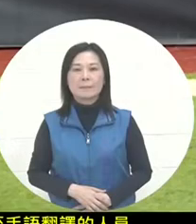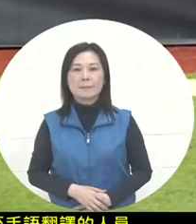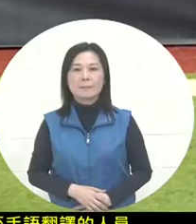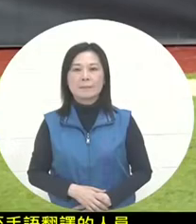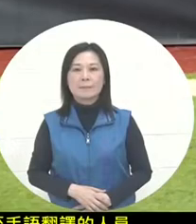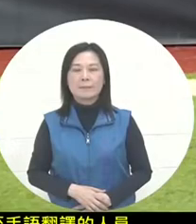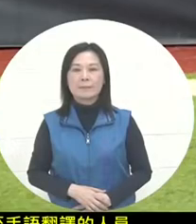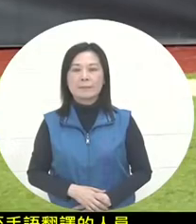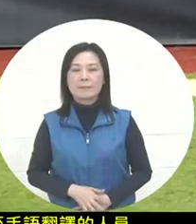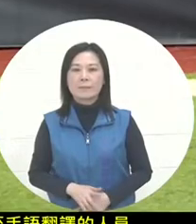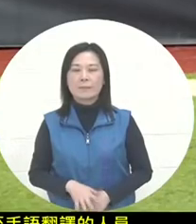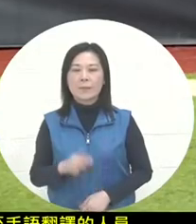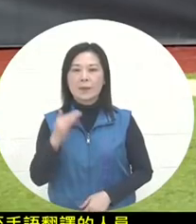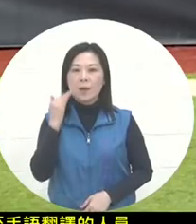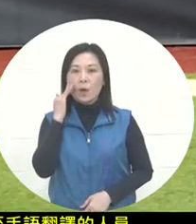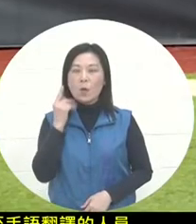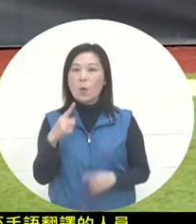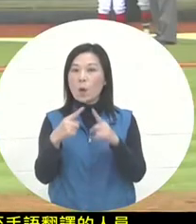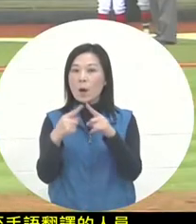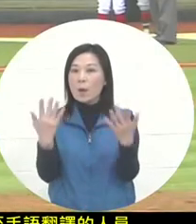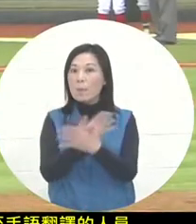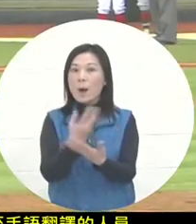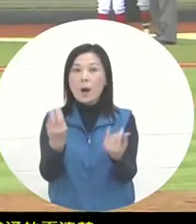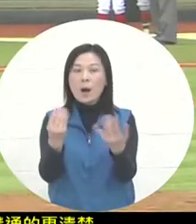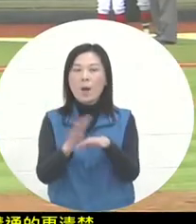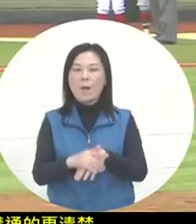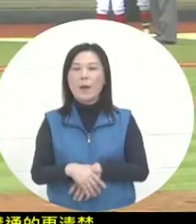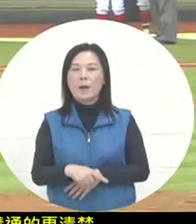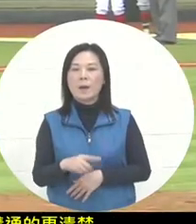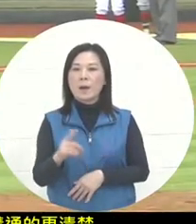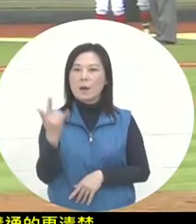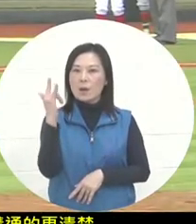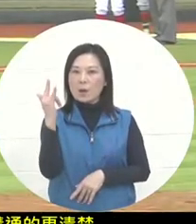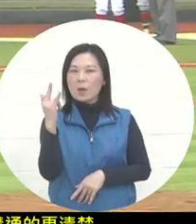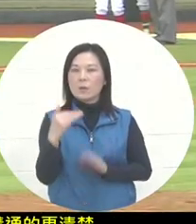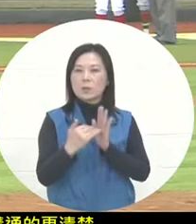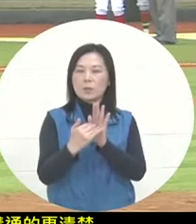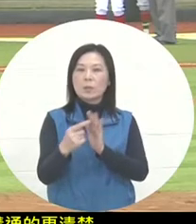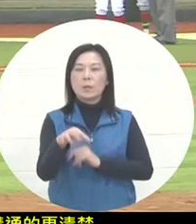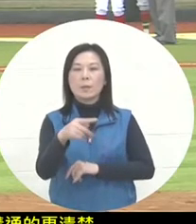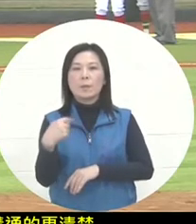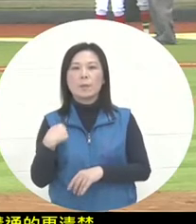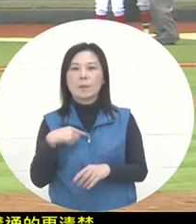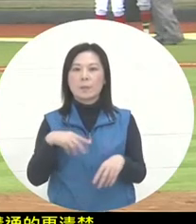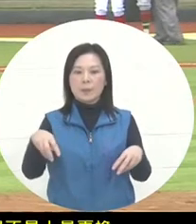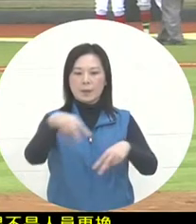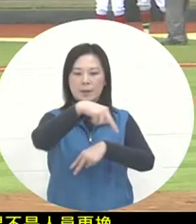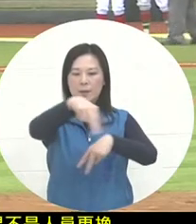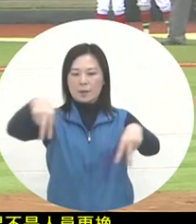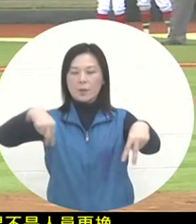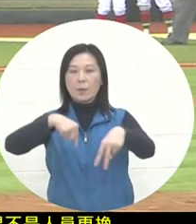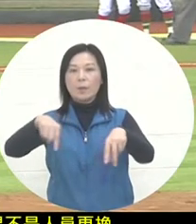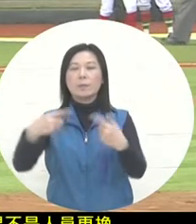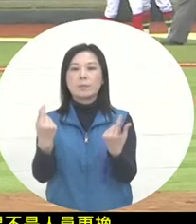If it is not a change of personnel , even the position on the back of the hand. In fact, in baseball games, it is necessary to